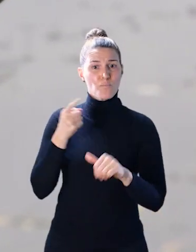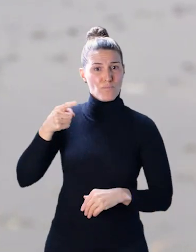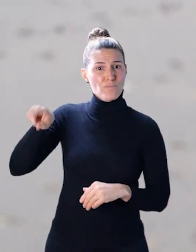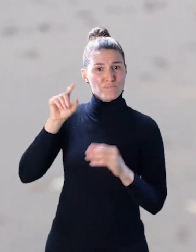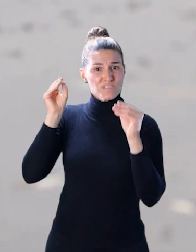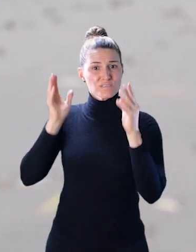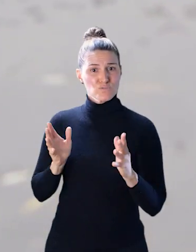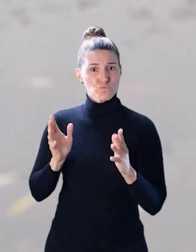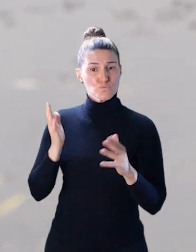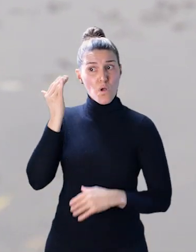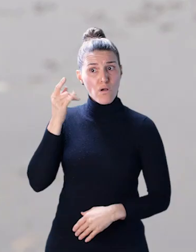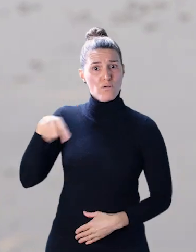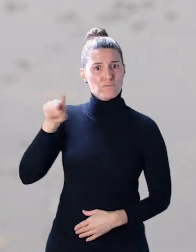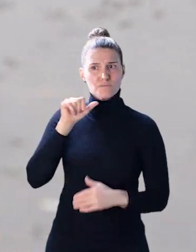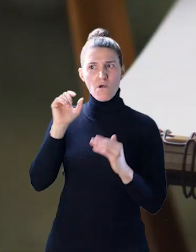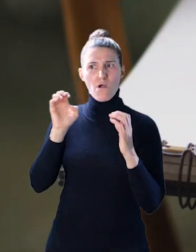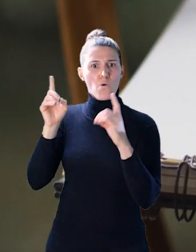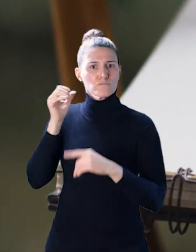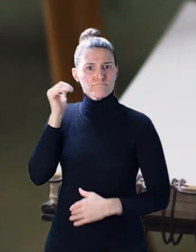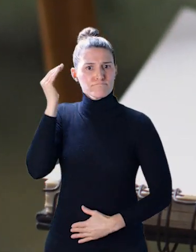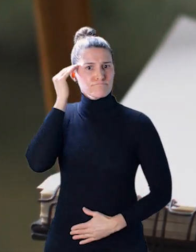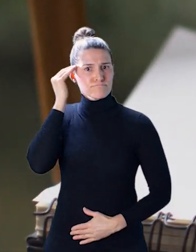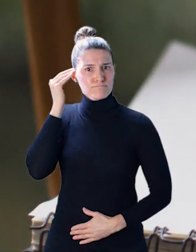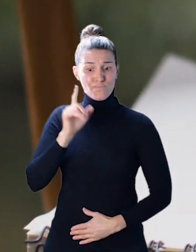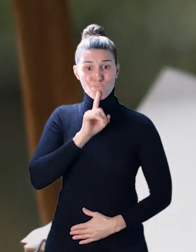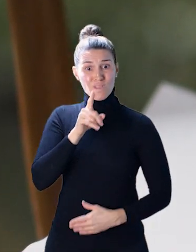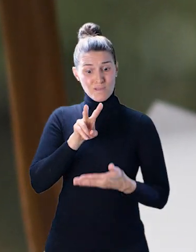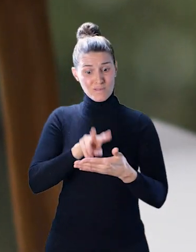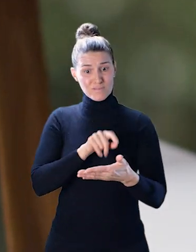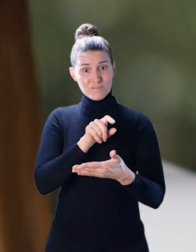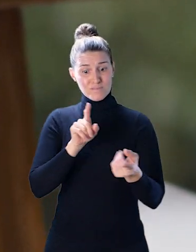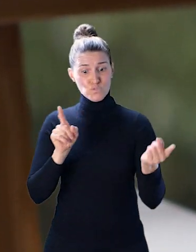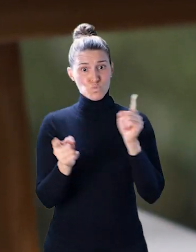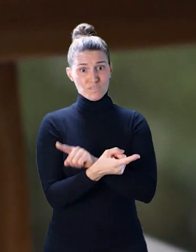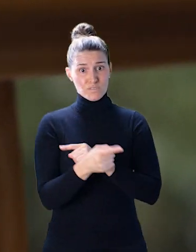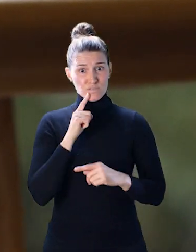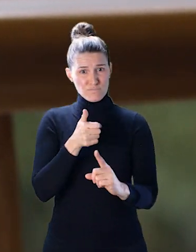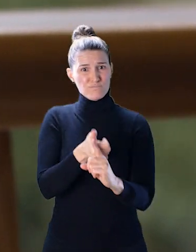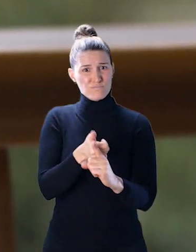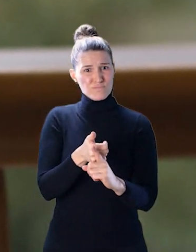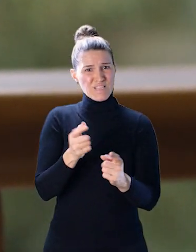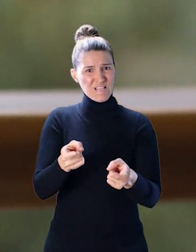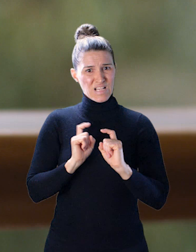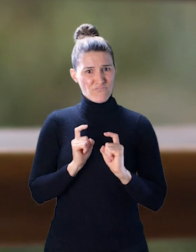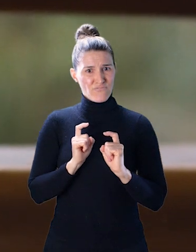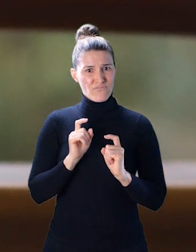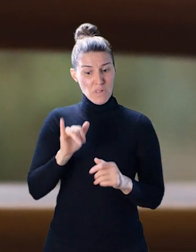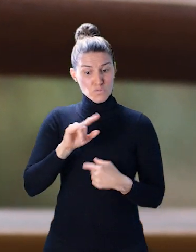discrimination from teachers because they weren't educated on the fact that dyslexia is a gift. That's when I realized